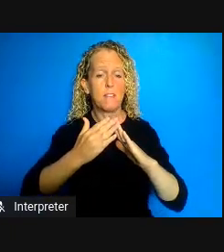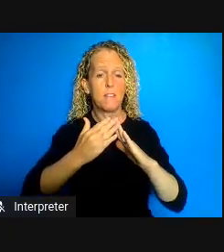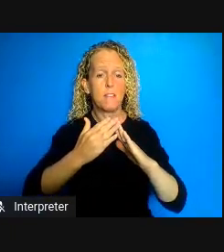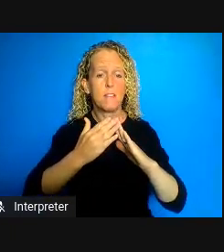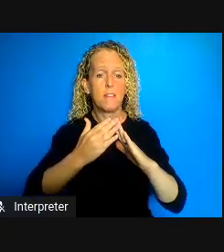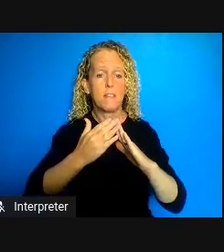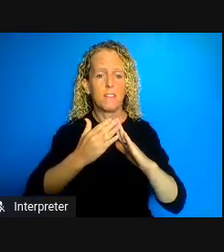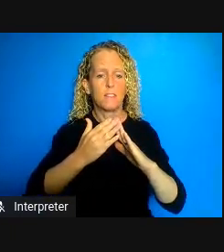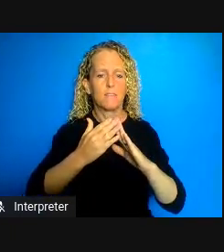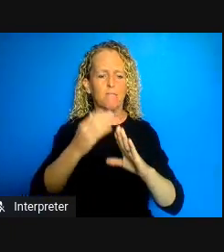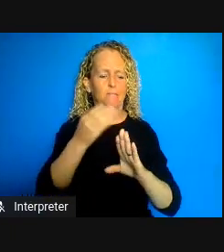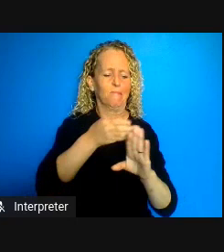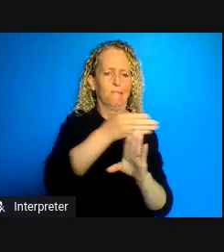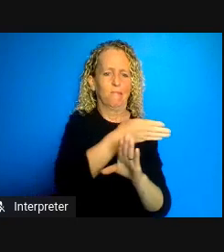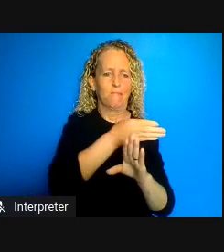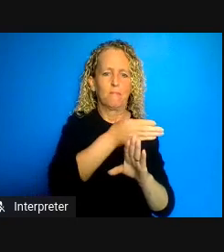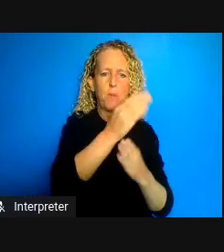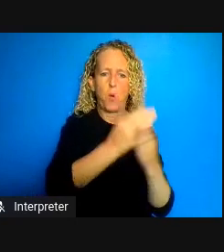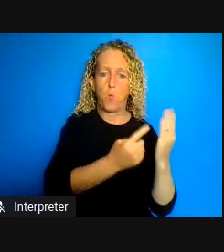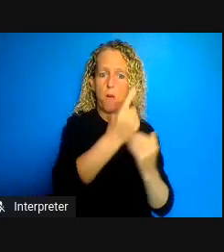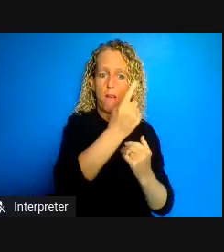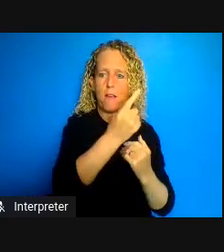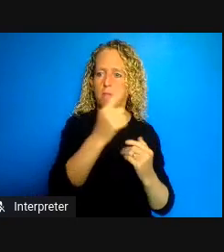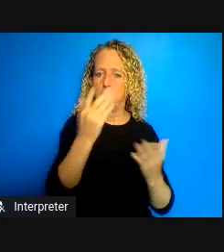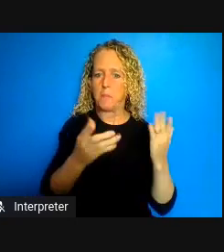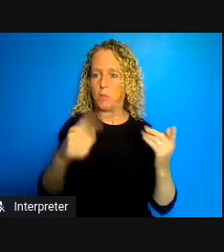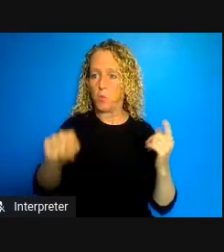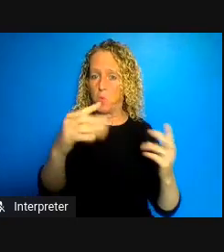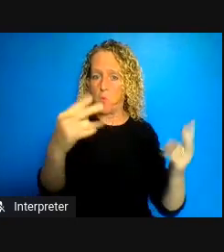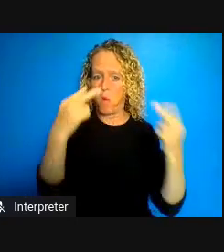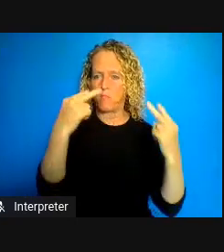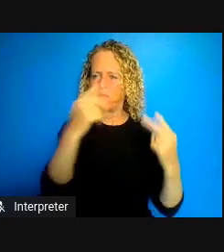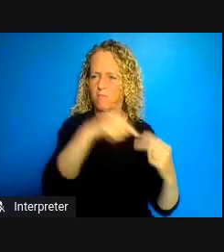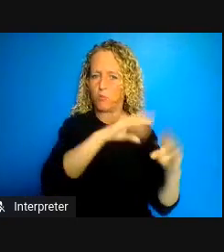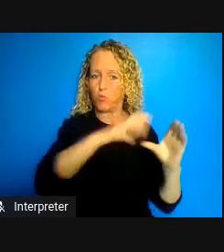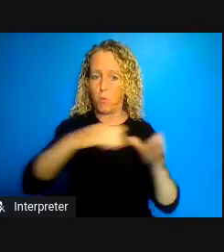the last episode or the later on in today's episode are over-represented in